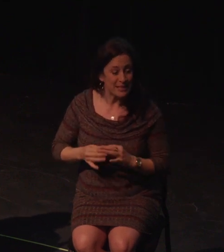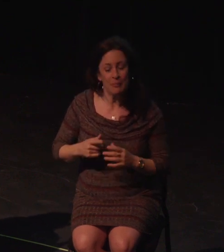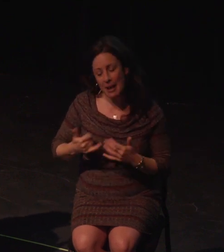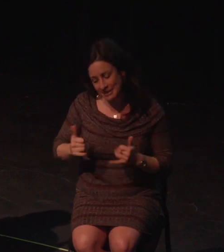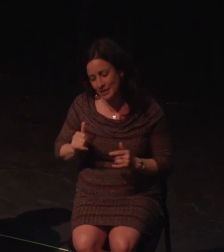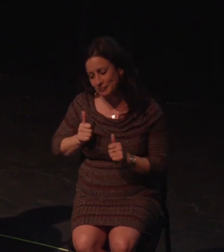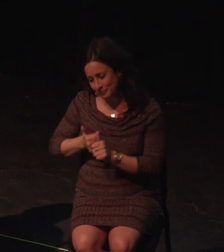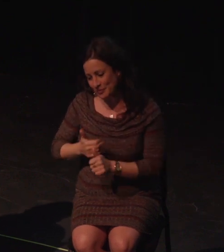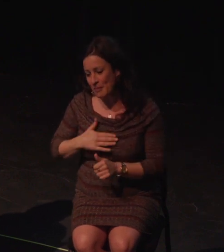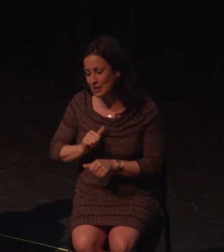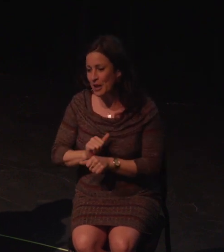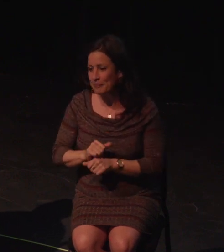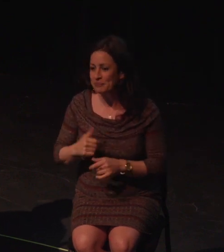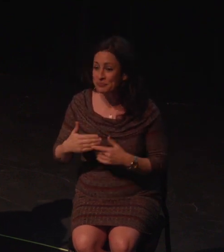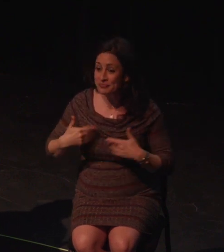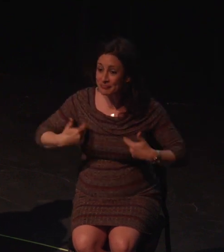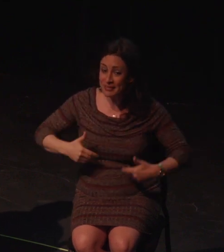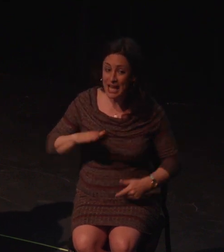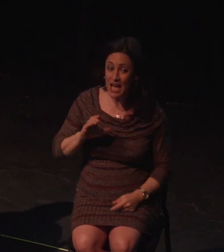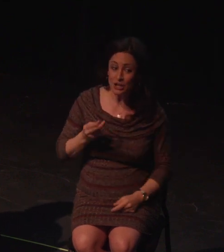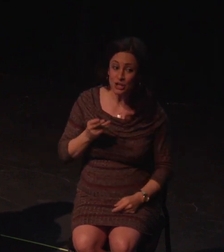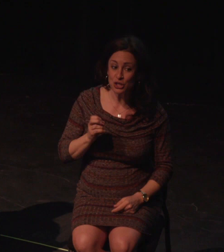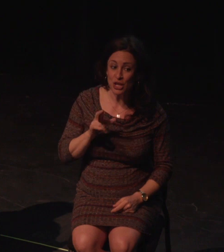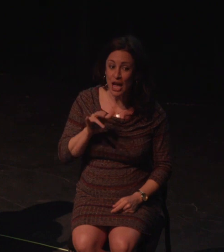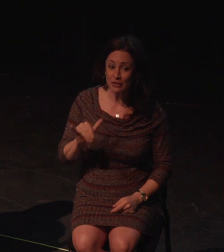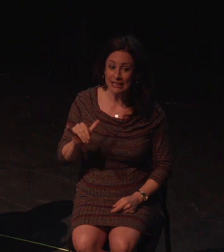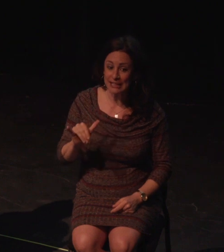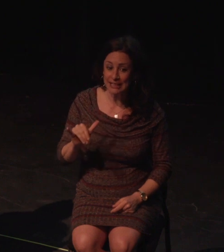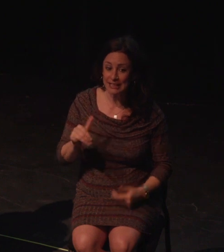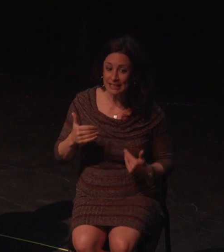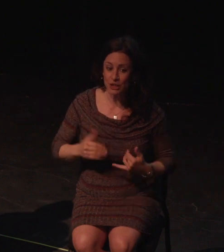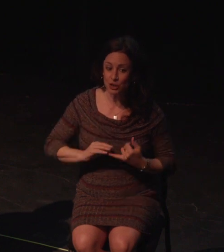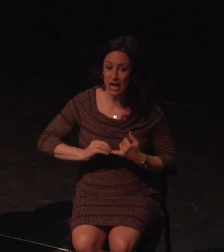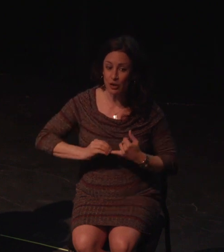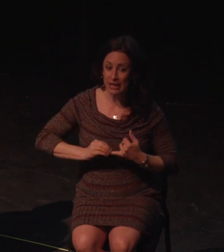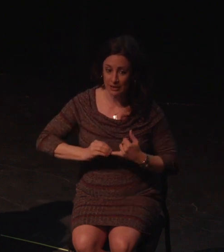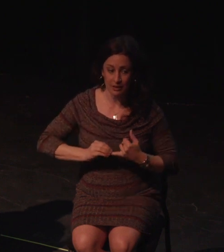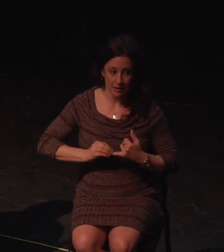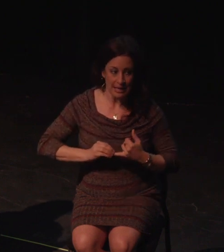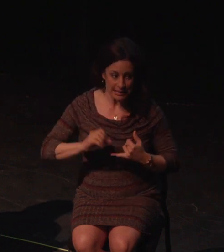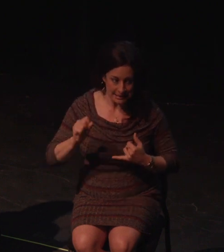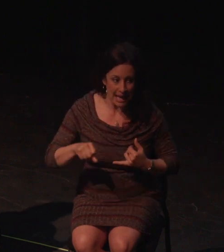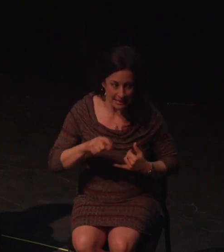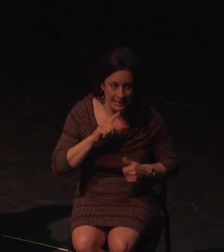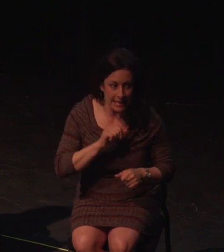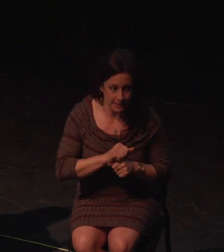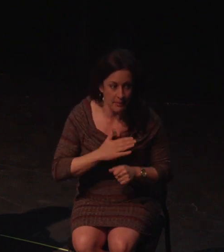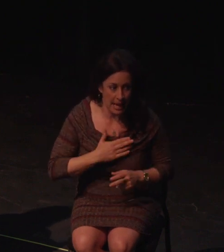their long anticipated Player Panel for connecting disabled gamers with studios of all sizes help playtest the games.